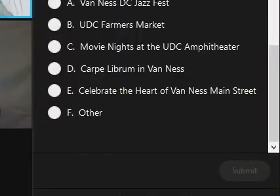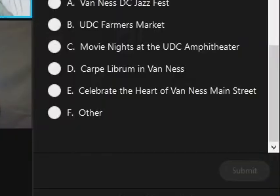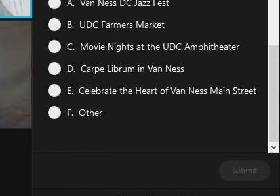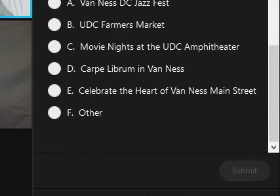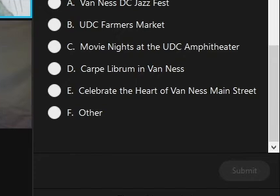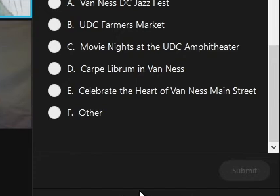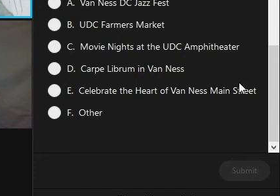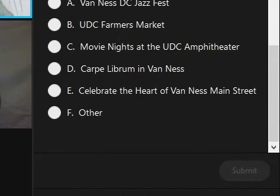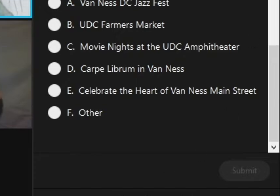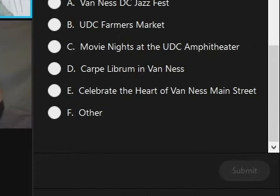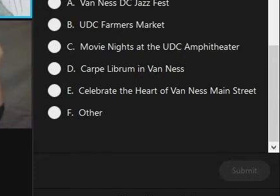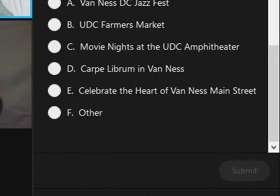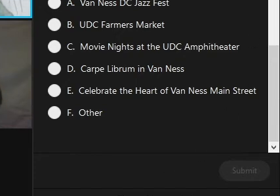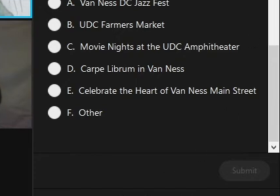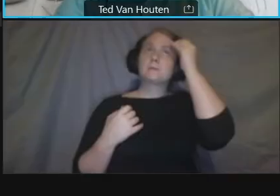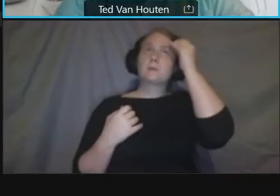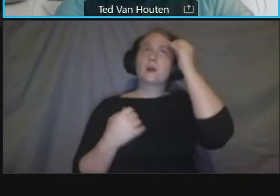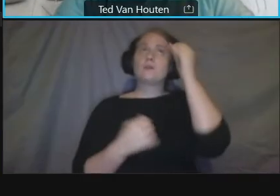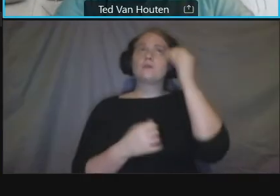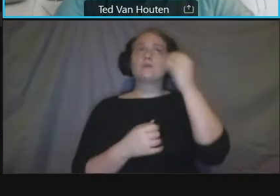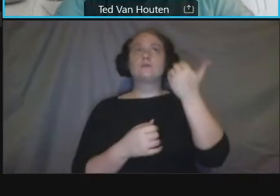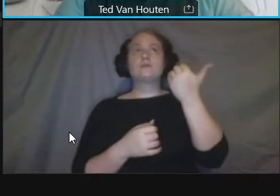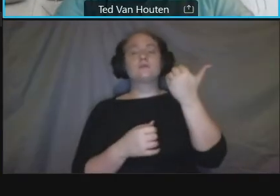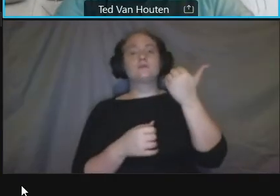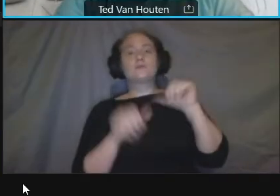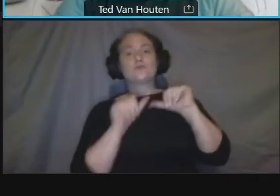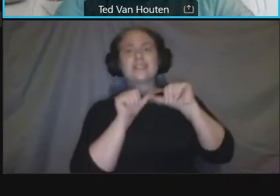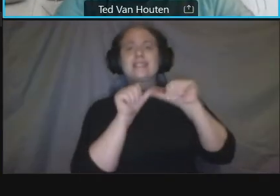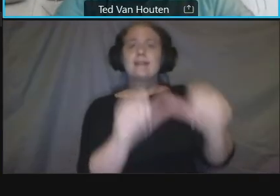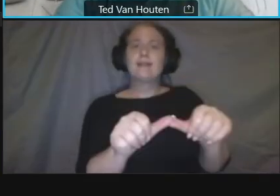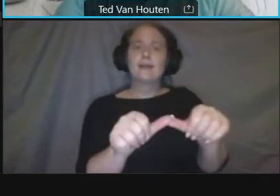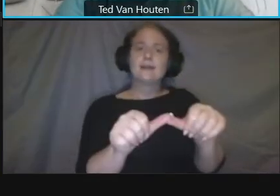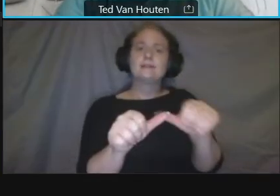perspective that you want to make sure we're uh we're incorporating you know we